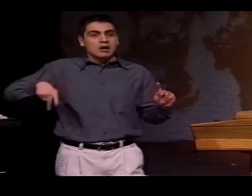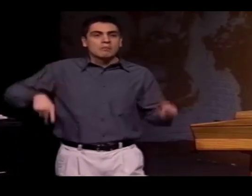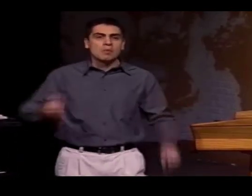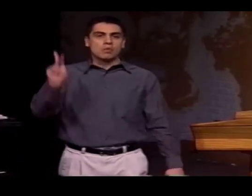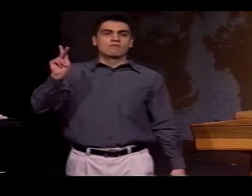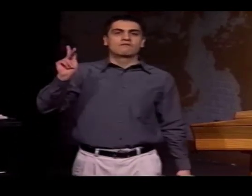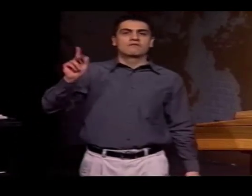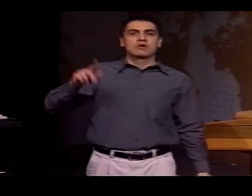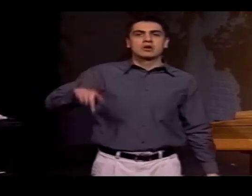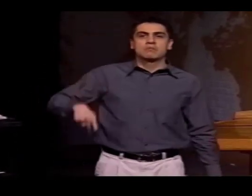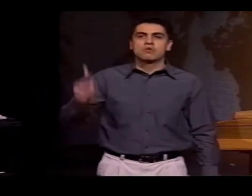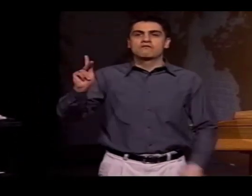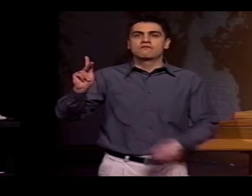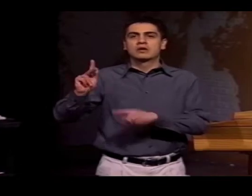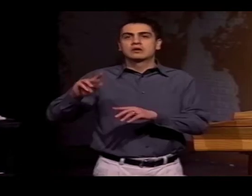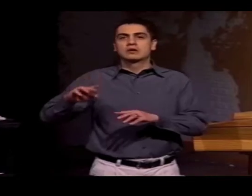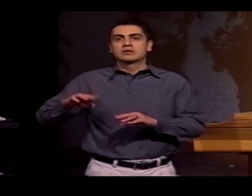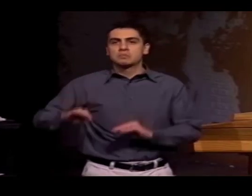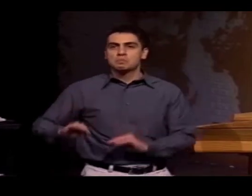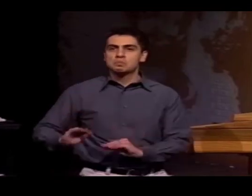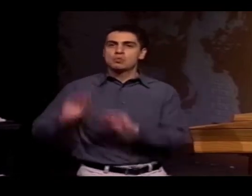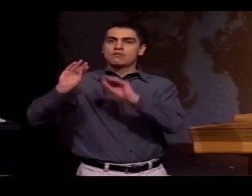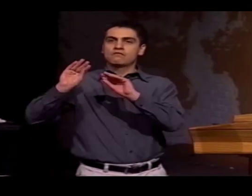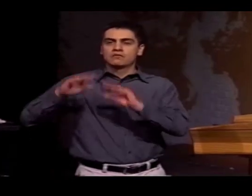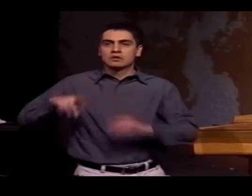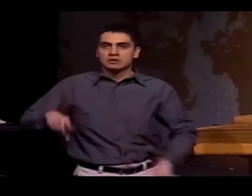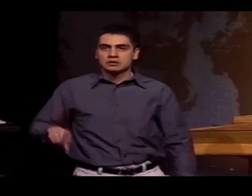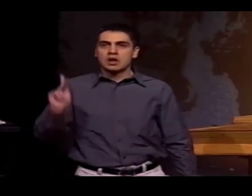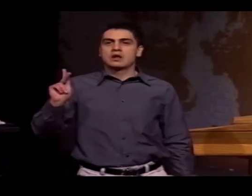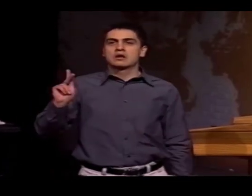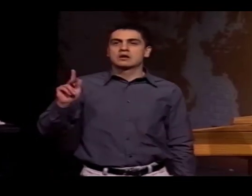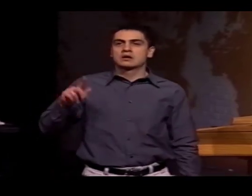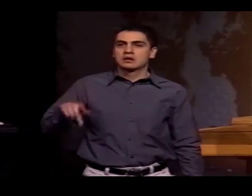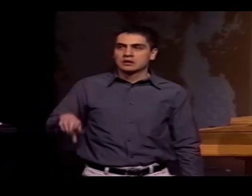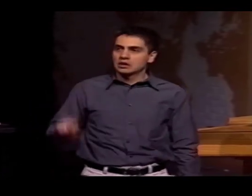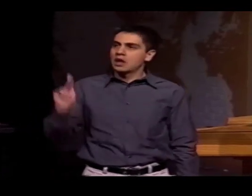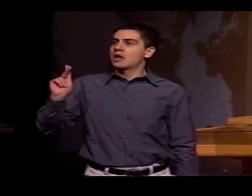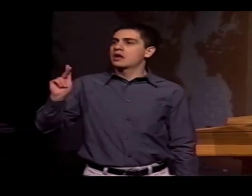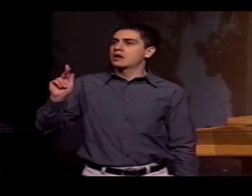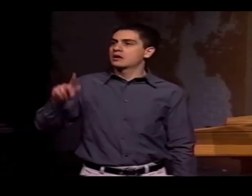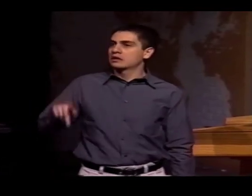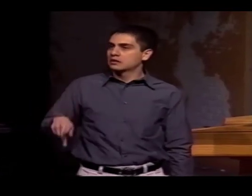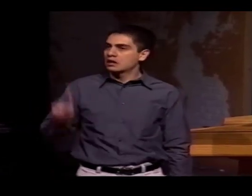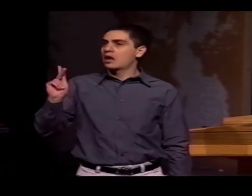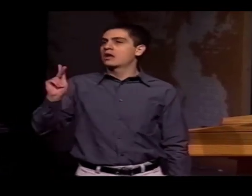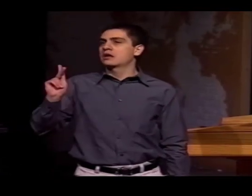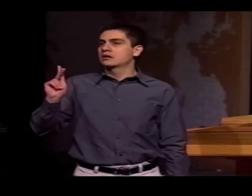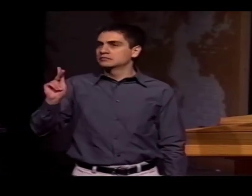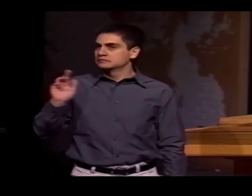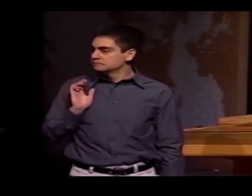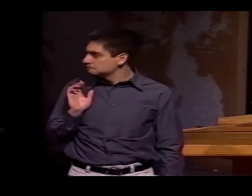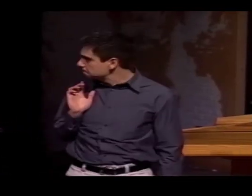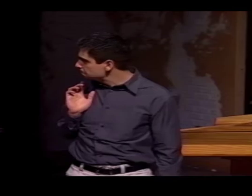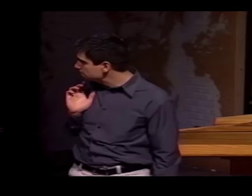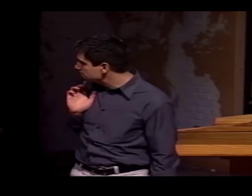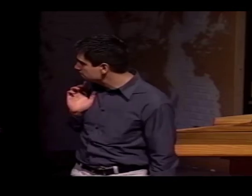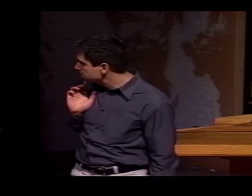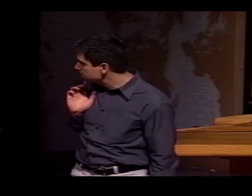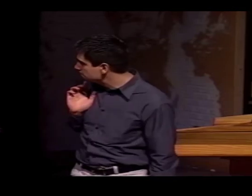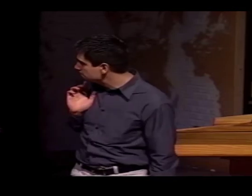AND THE SIGN FOR "K" STARTS WITH THE HAND SHAPE-- WITH THE PALM ORIENTATION DOWN AND THEN MOVES IT FACING FRONT.